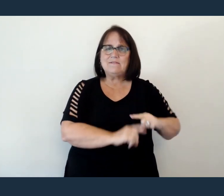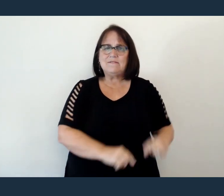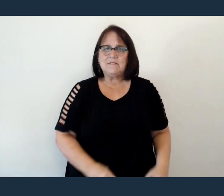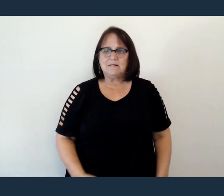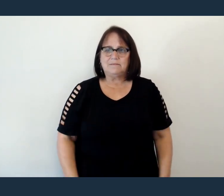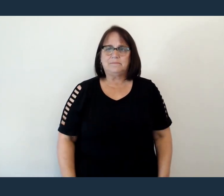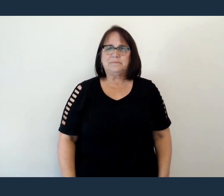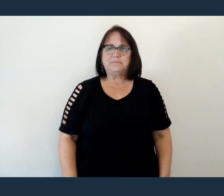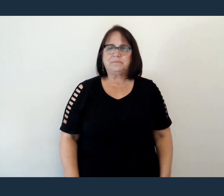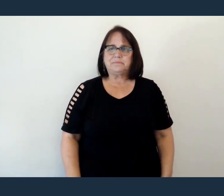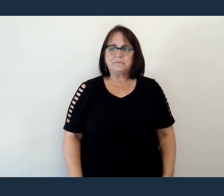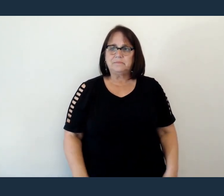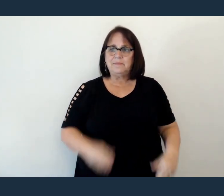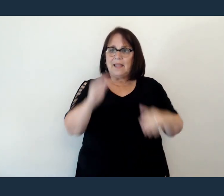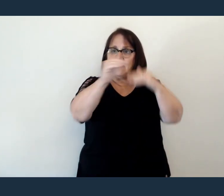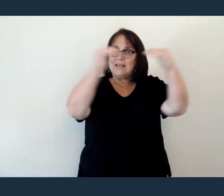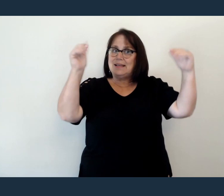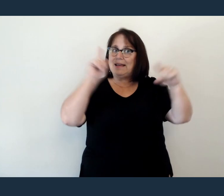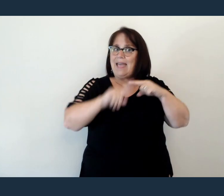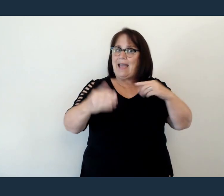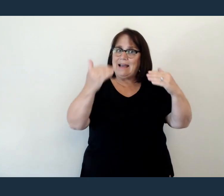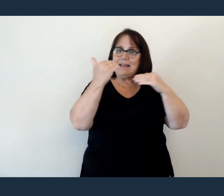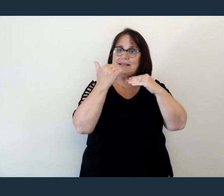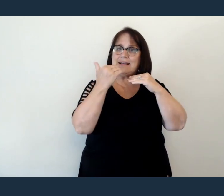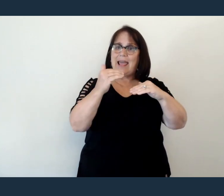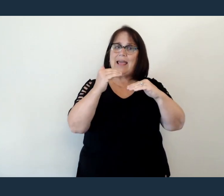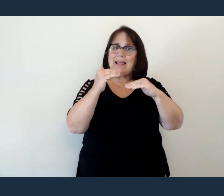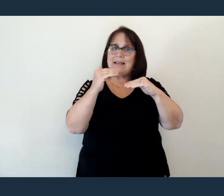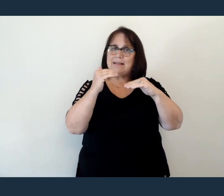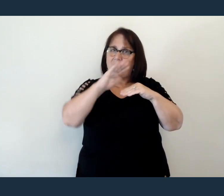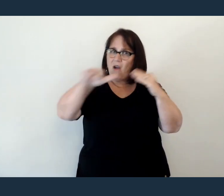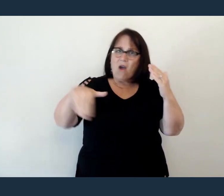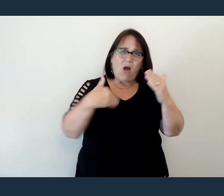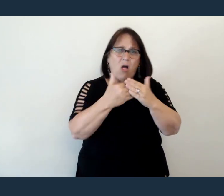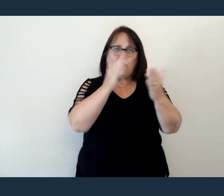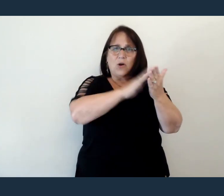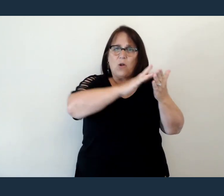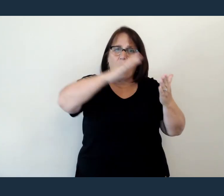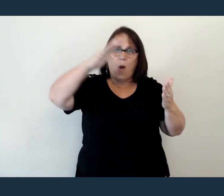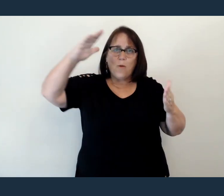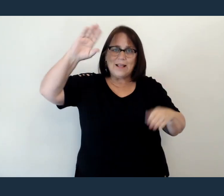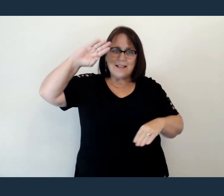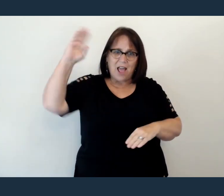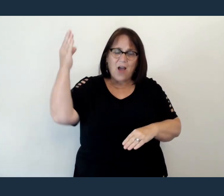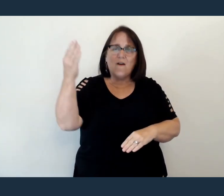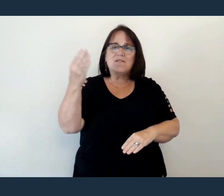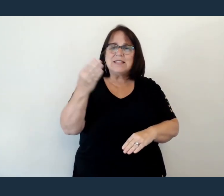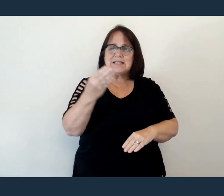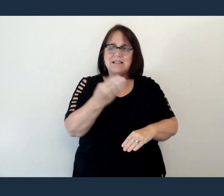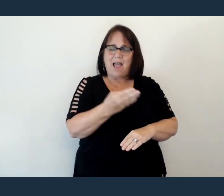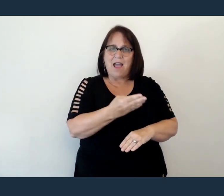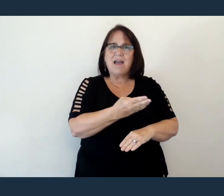And Heaven can't contain The glory of the Son